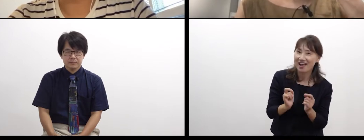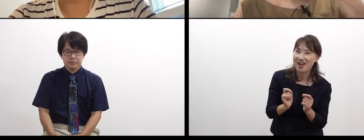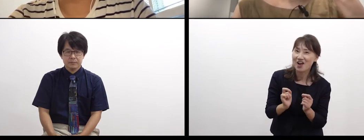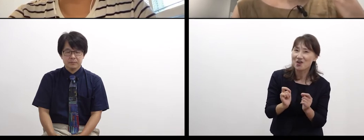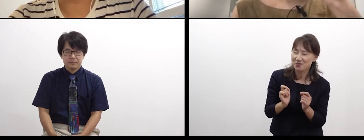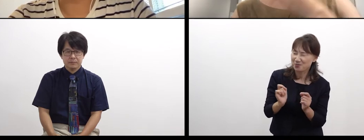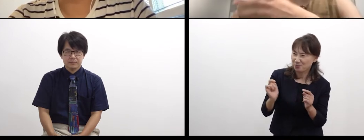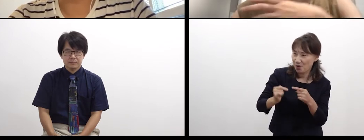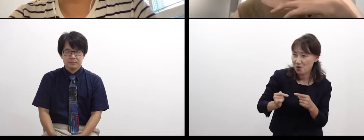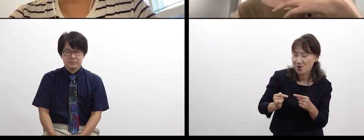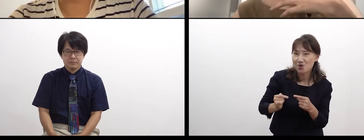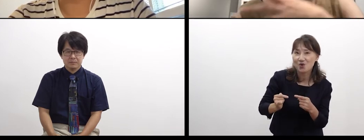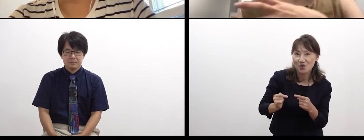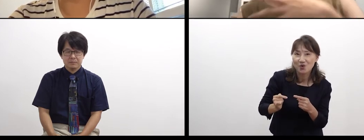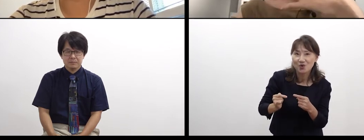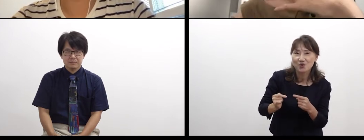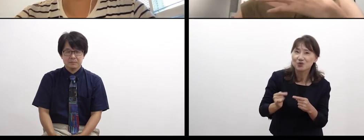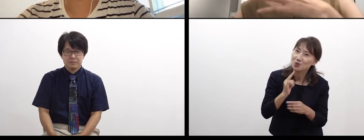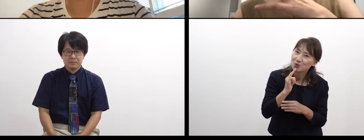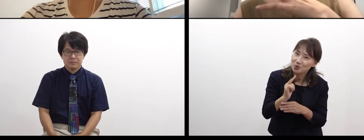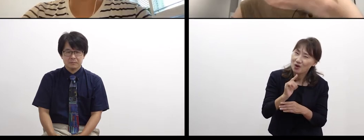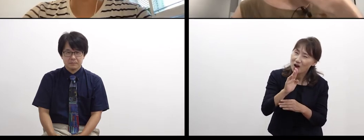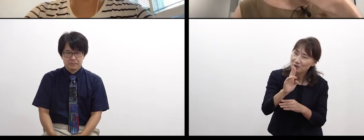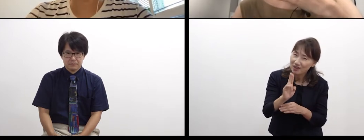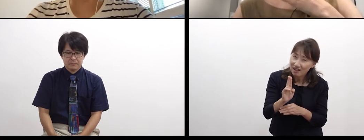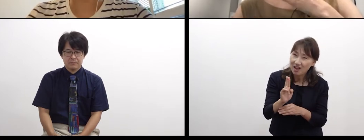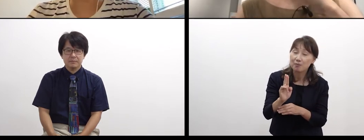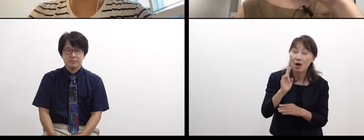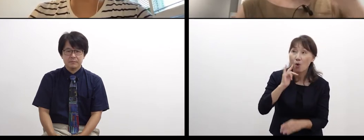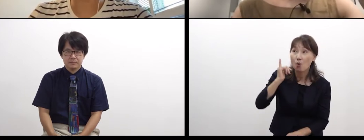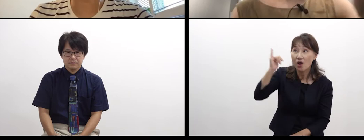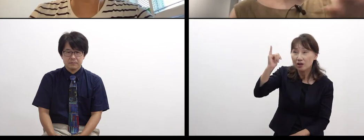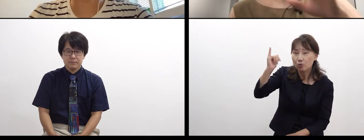or if I could find any connections